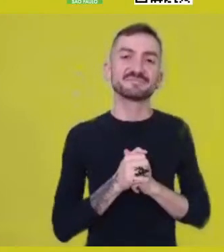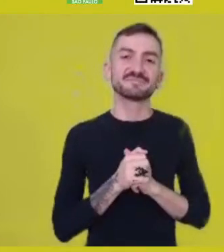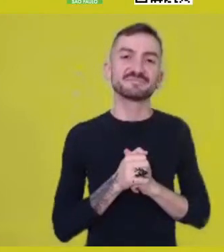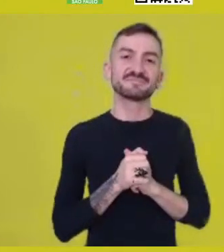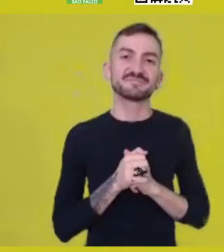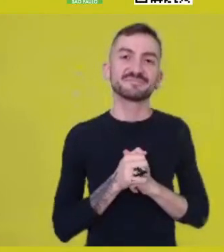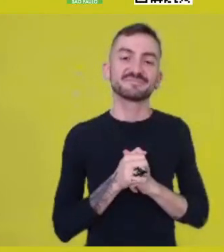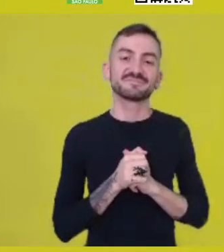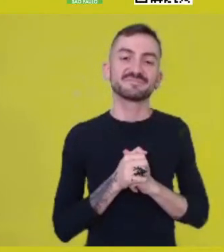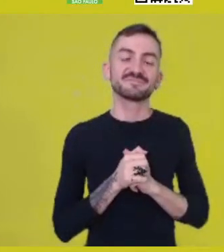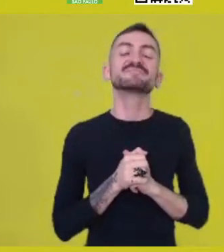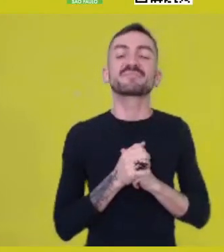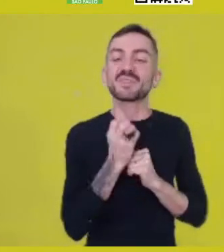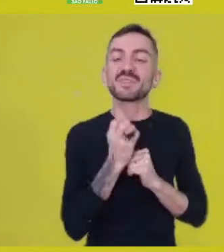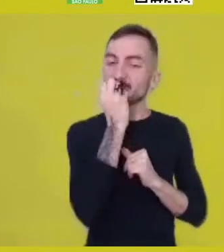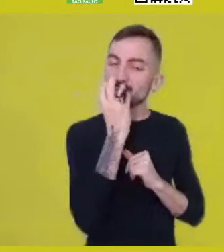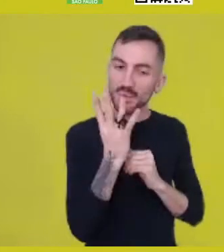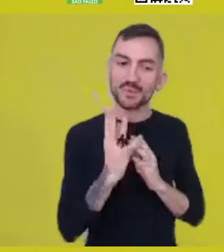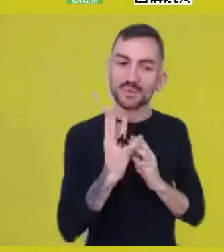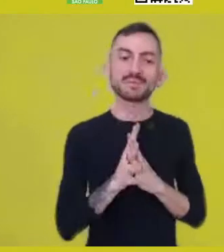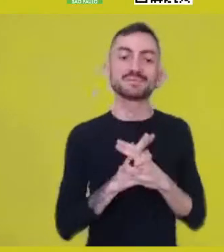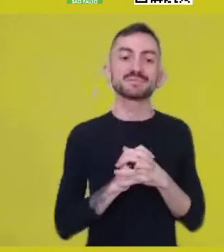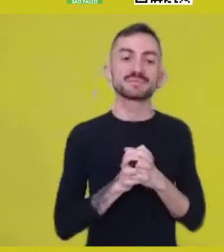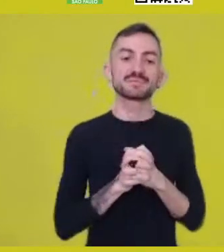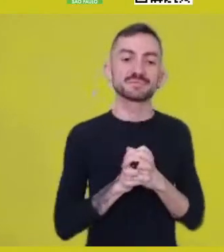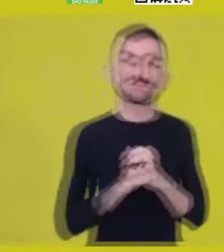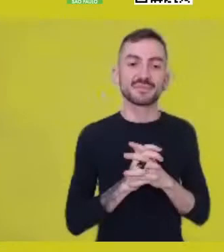Okay. Ashe, ashe.